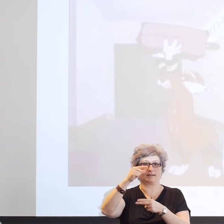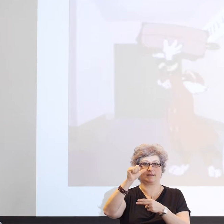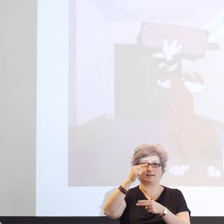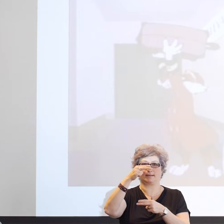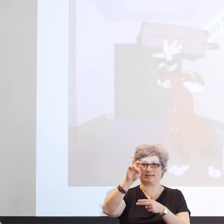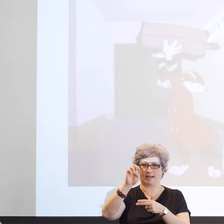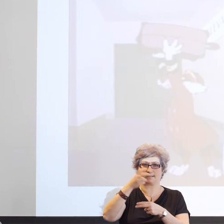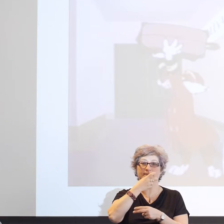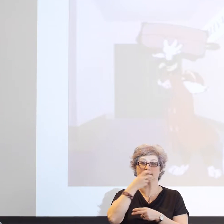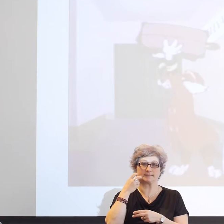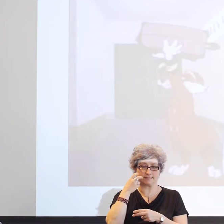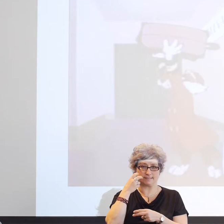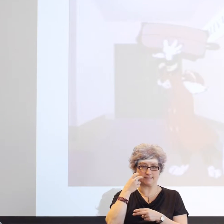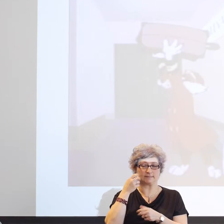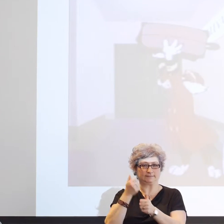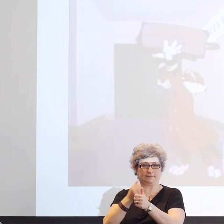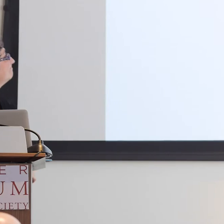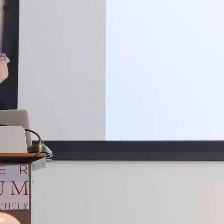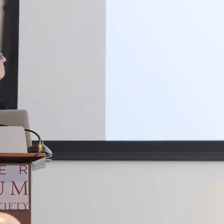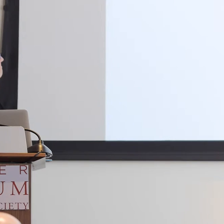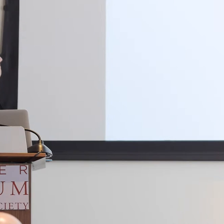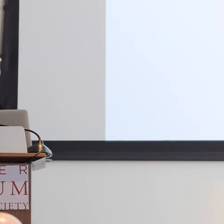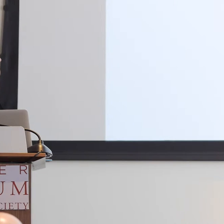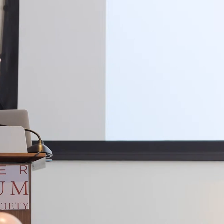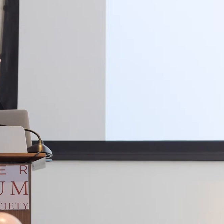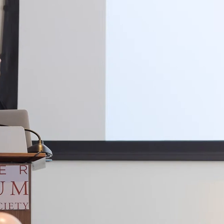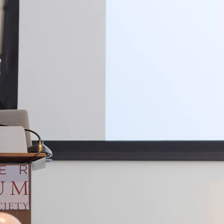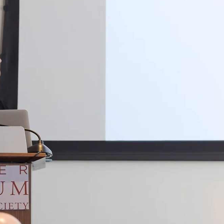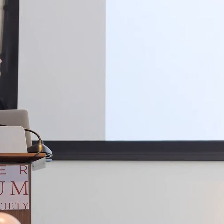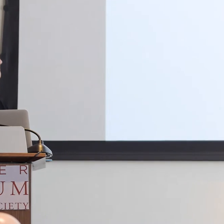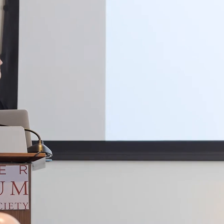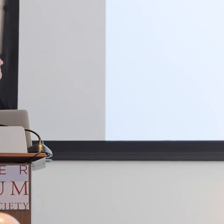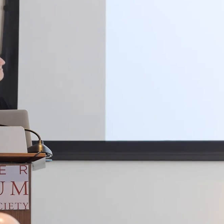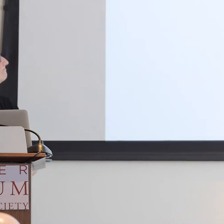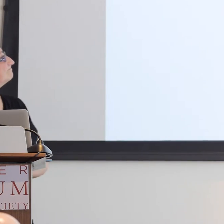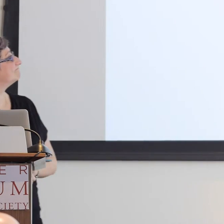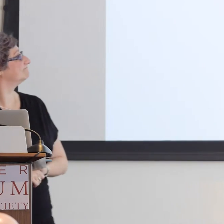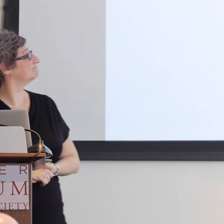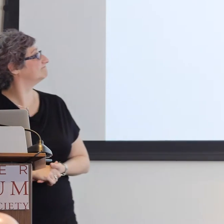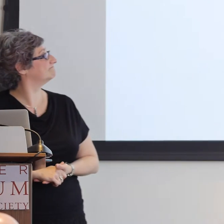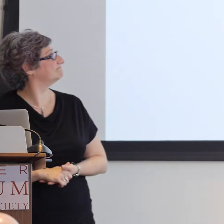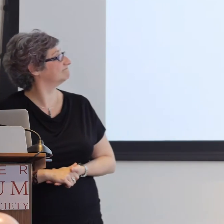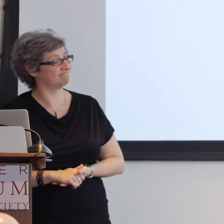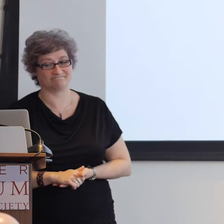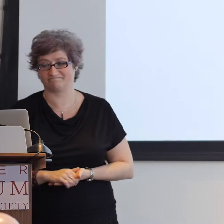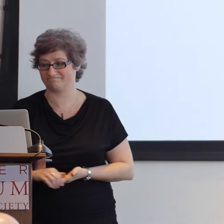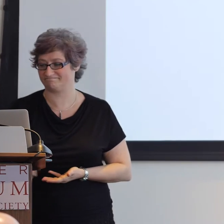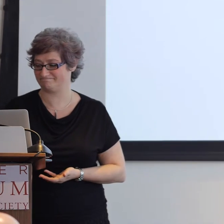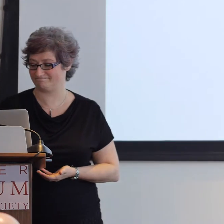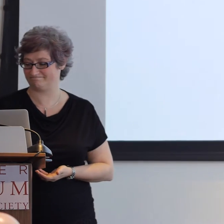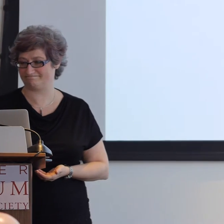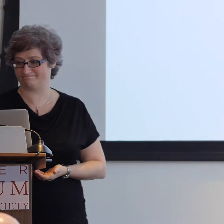And it the was the first time he had arrived there. And we were just very lucky that we happened to meet him then.